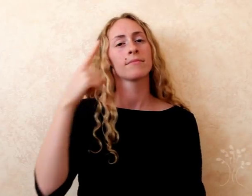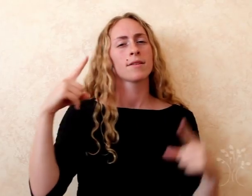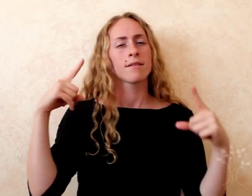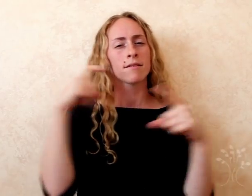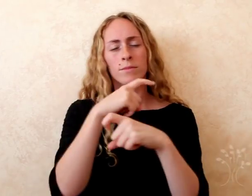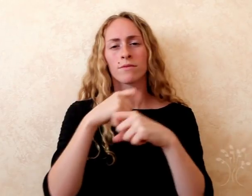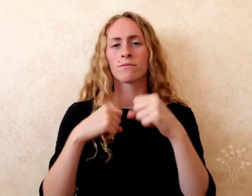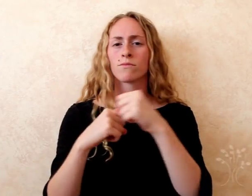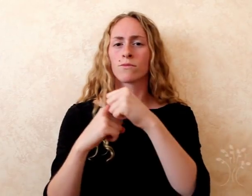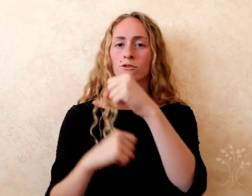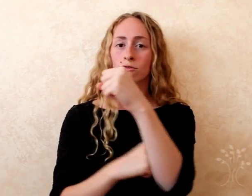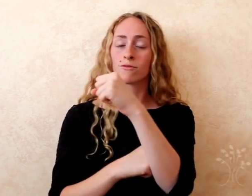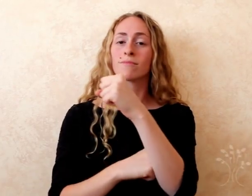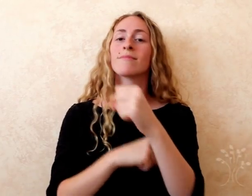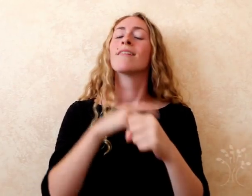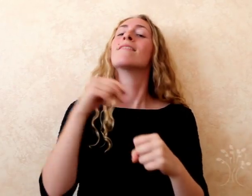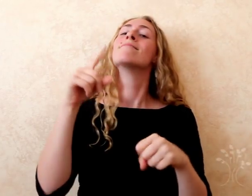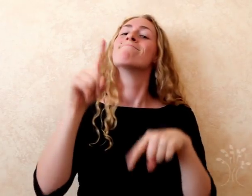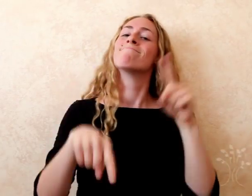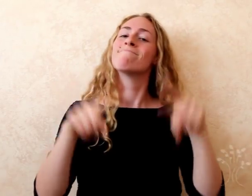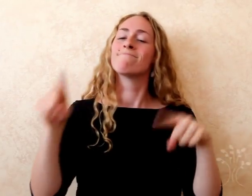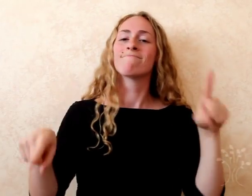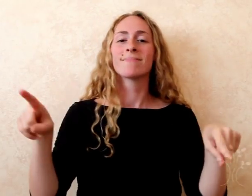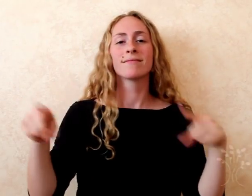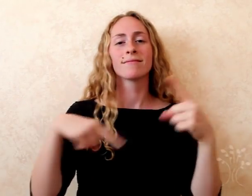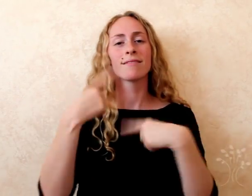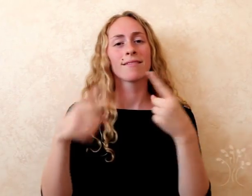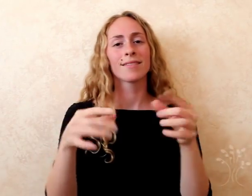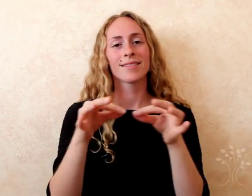complex structure and use of sign languages.